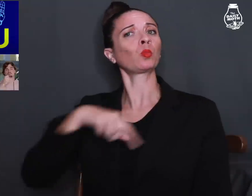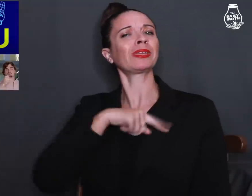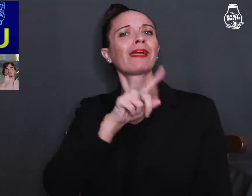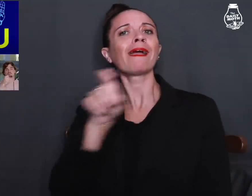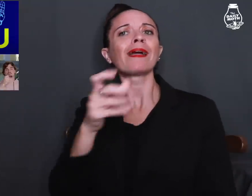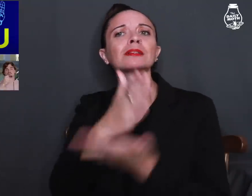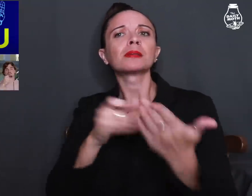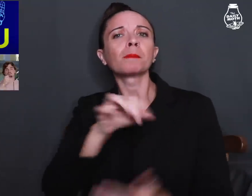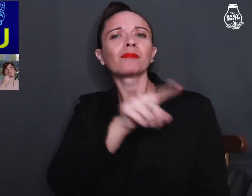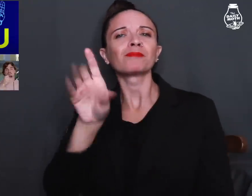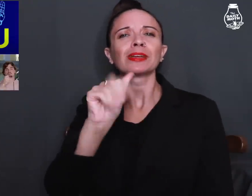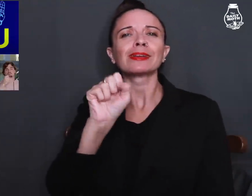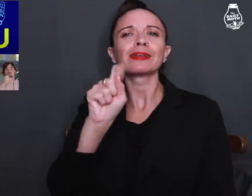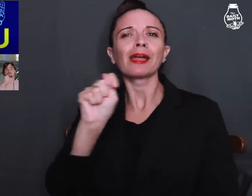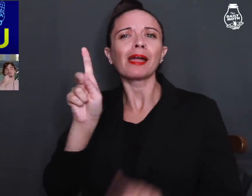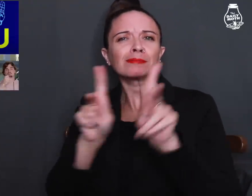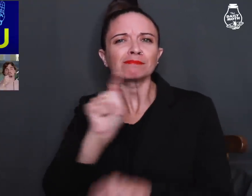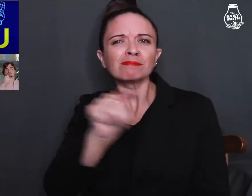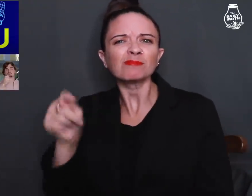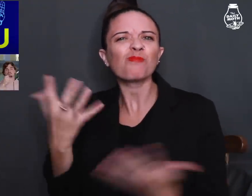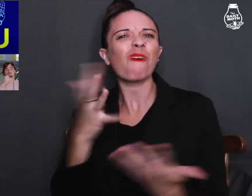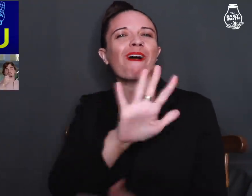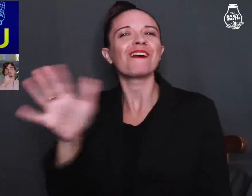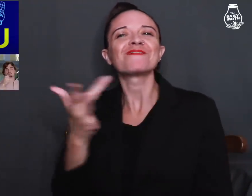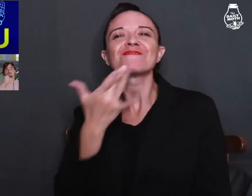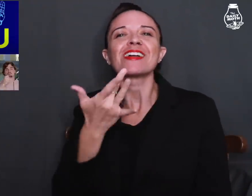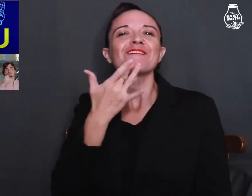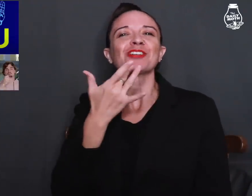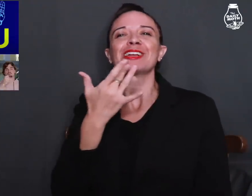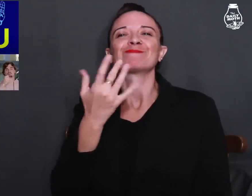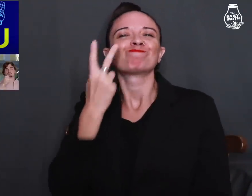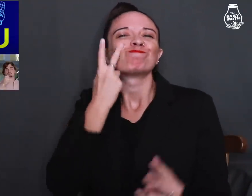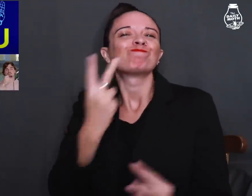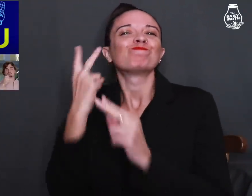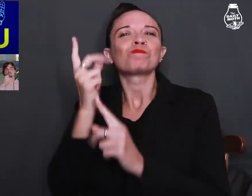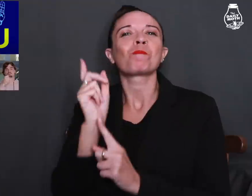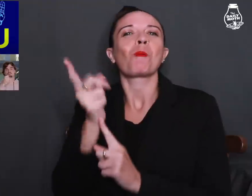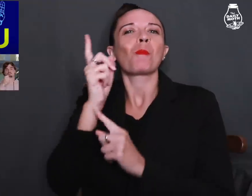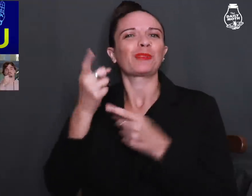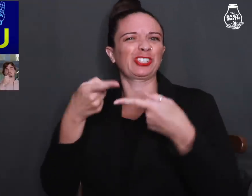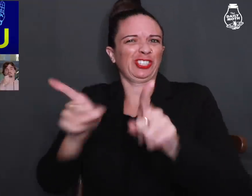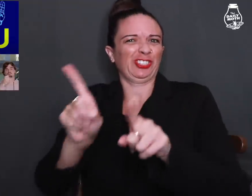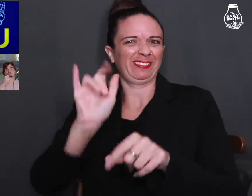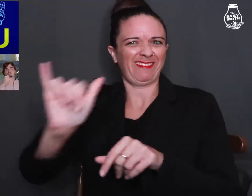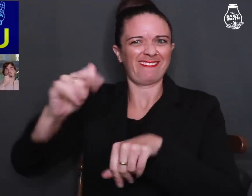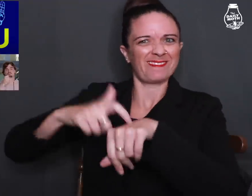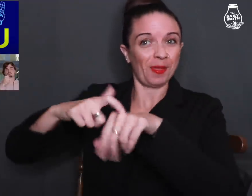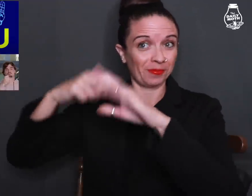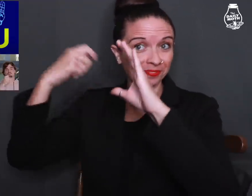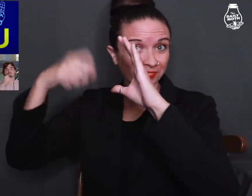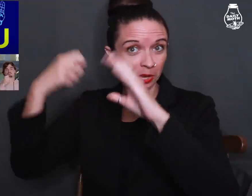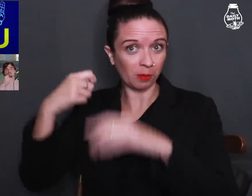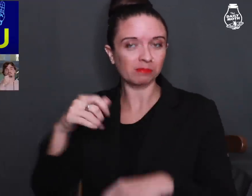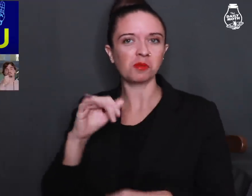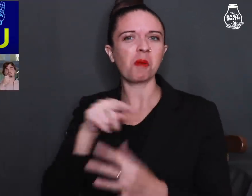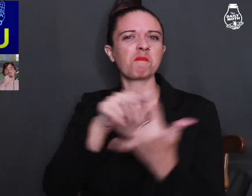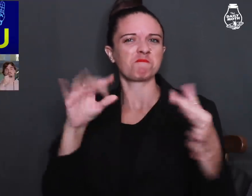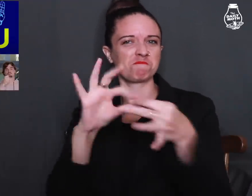We asked some of the cast members what their favorite memorable moments were during the filming.